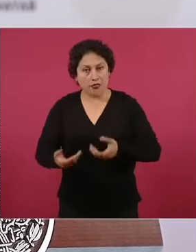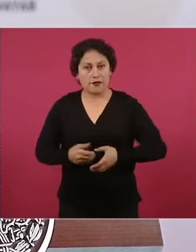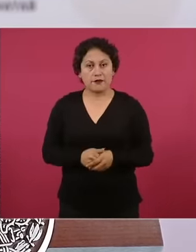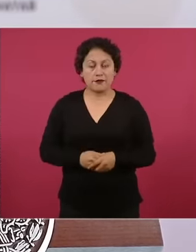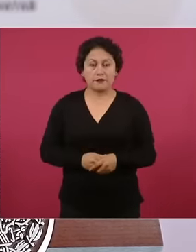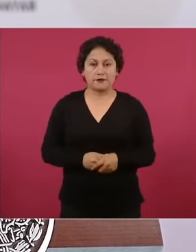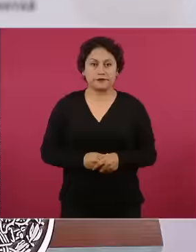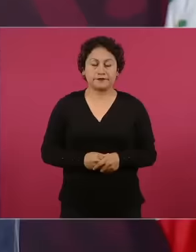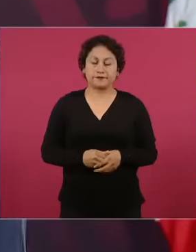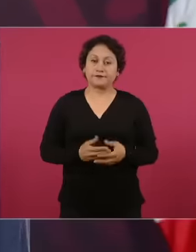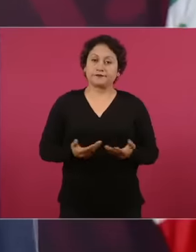fortunately, it